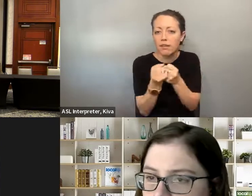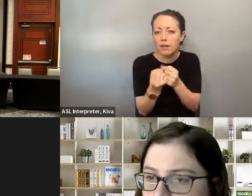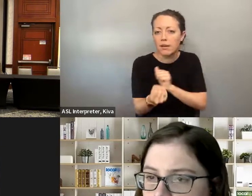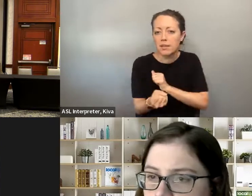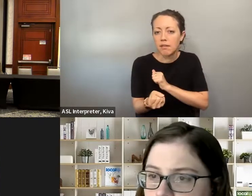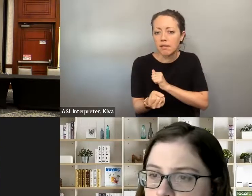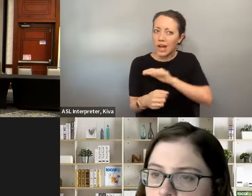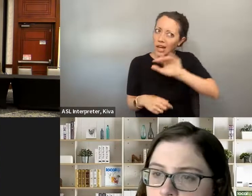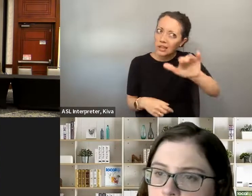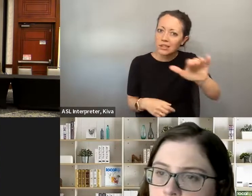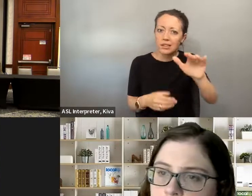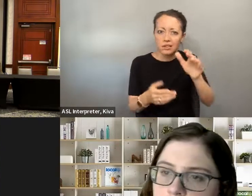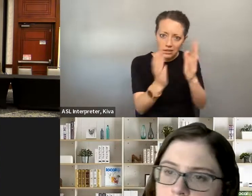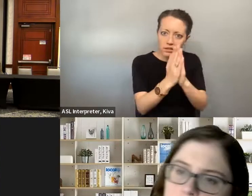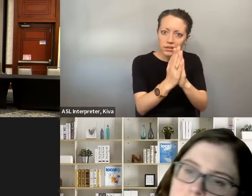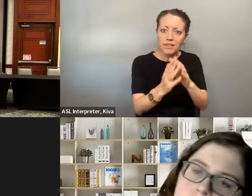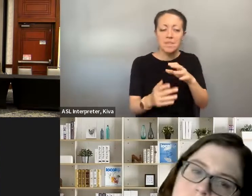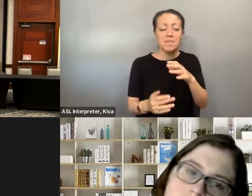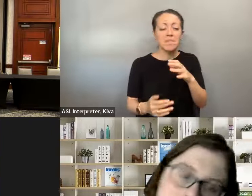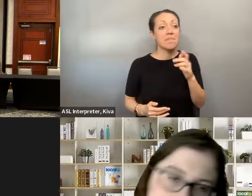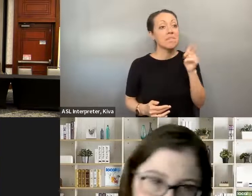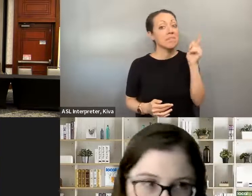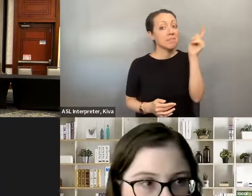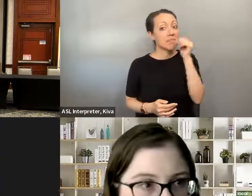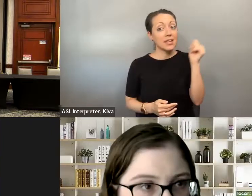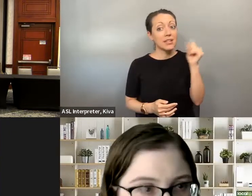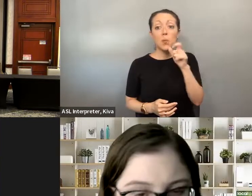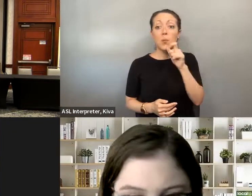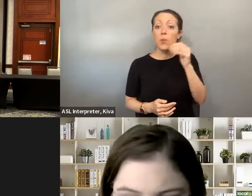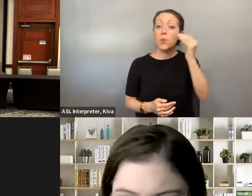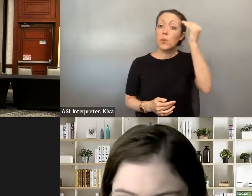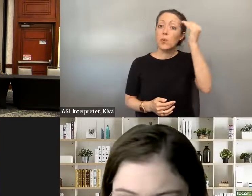having a very visual disability I know that I still have to advocate for myself and there's sometimes the only